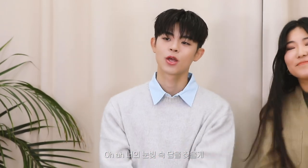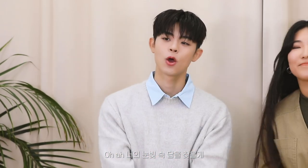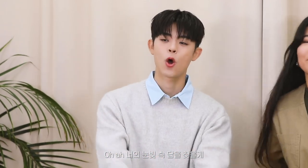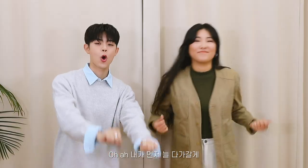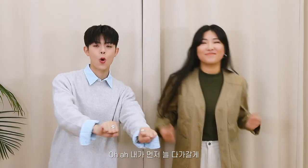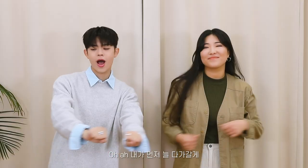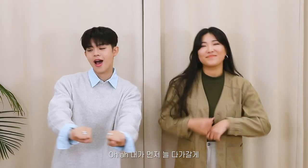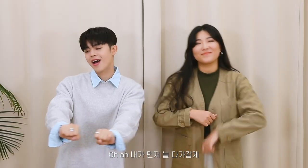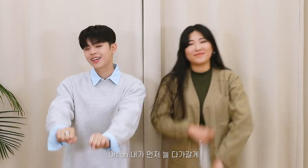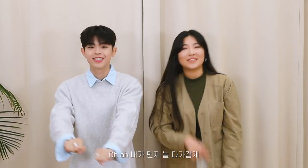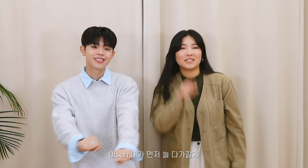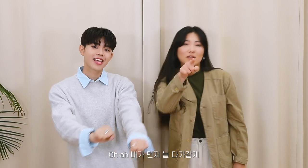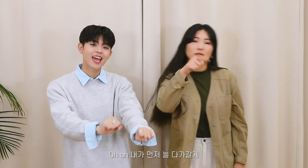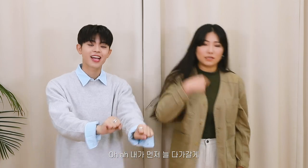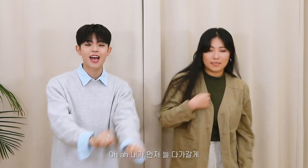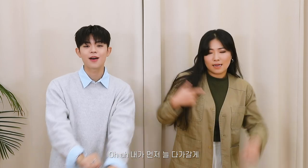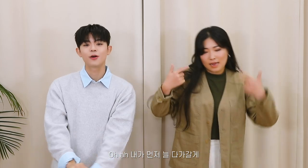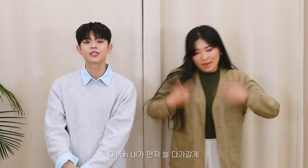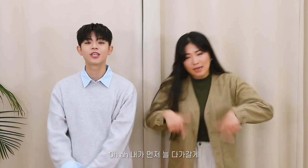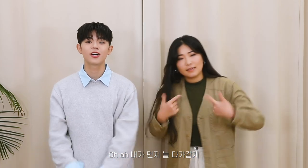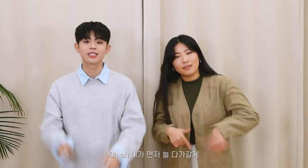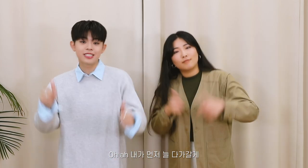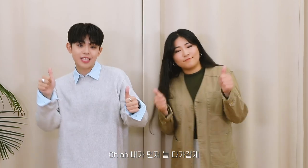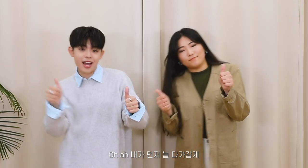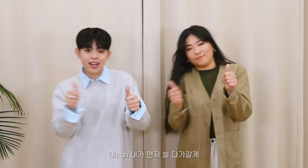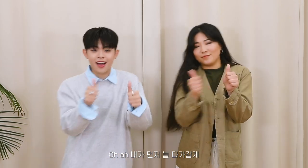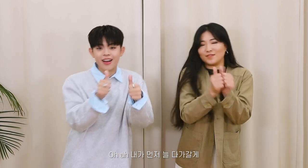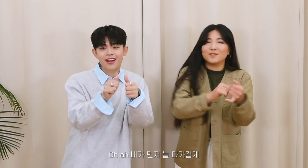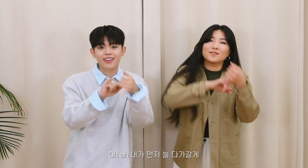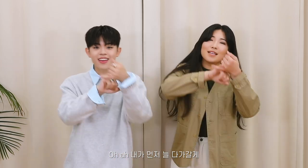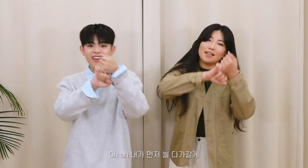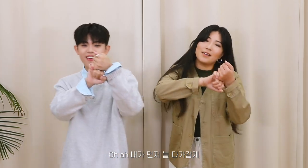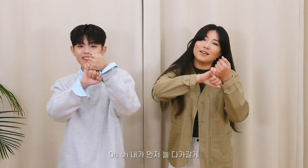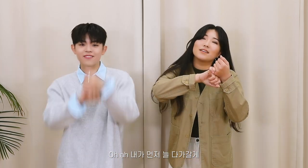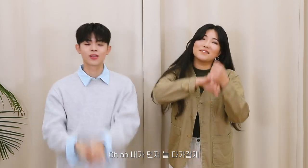Oh ah I will always come to you first